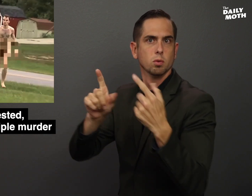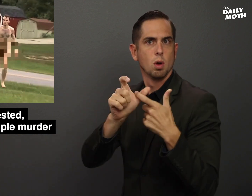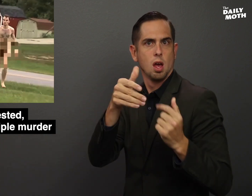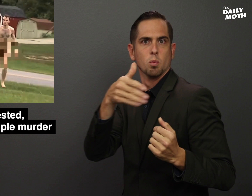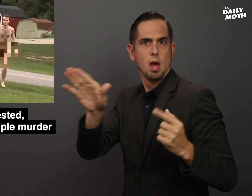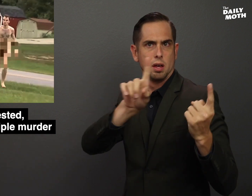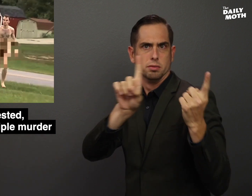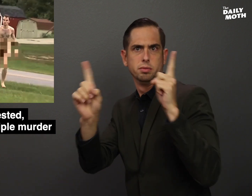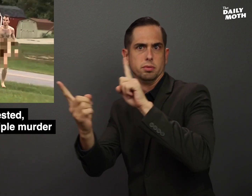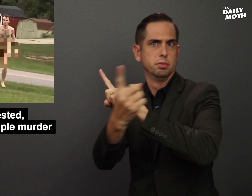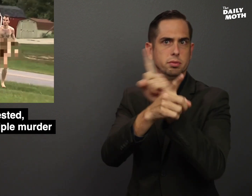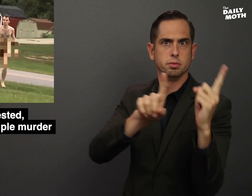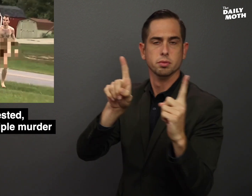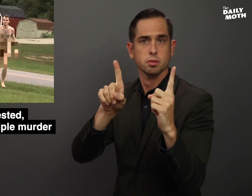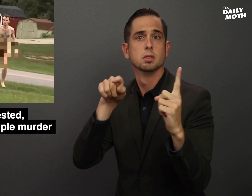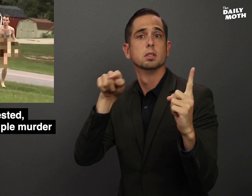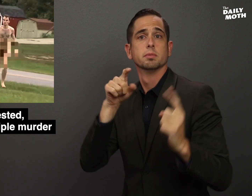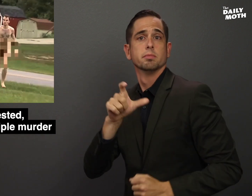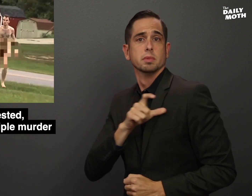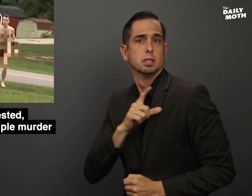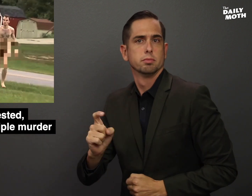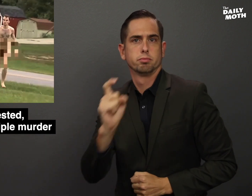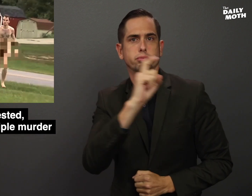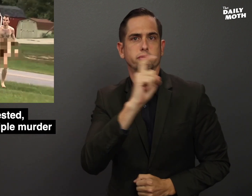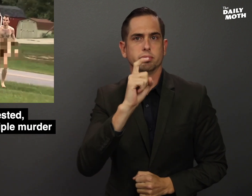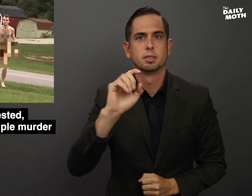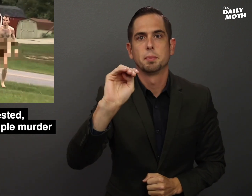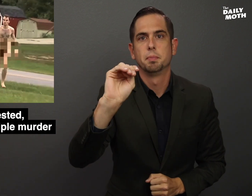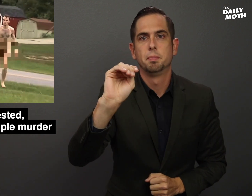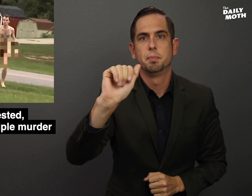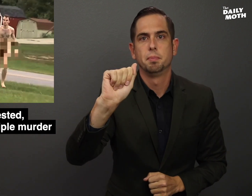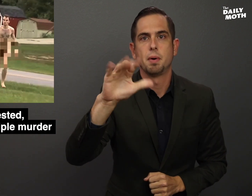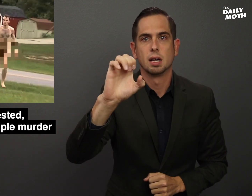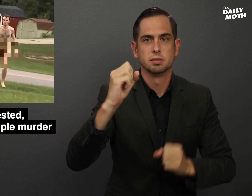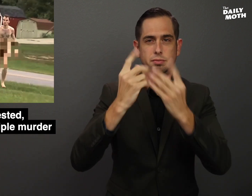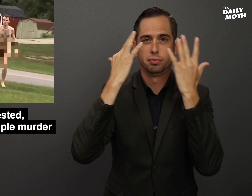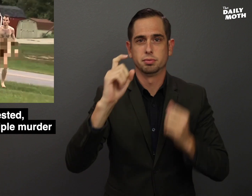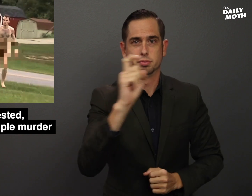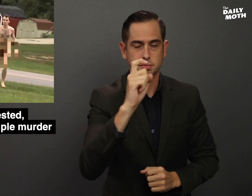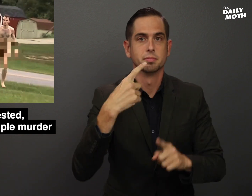from the suspect, spraying mace on him,